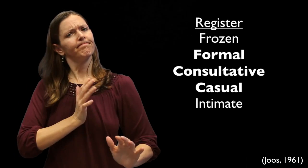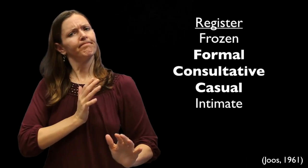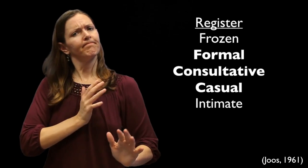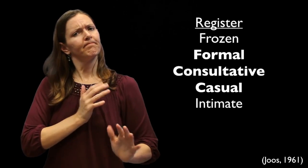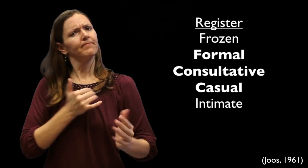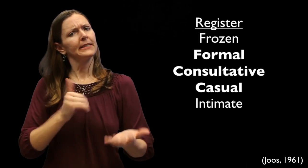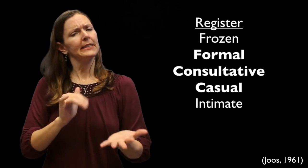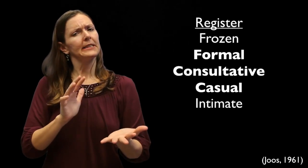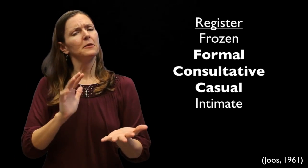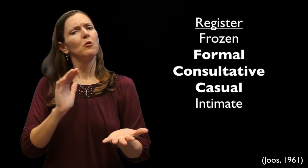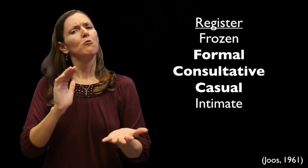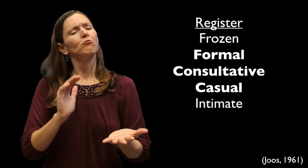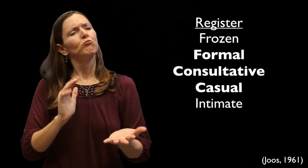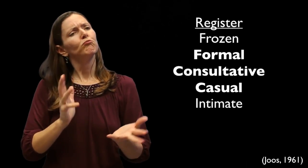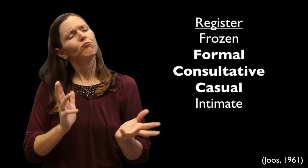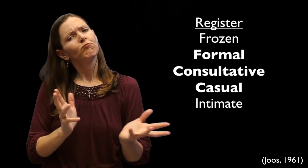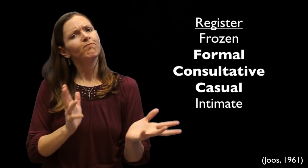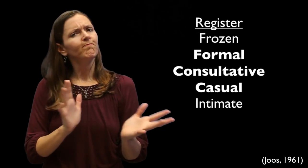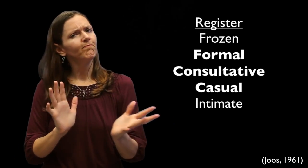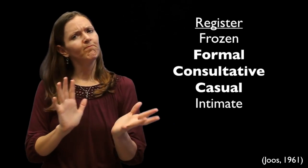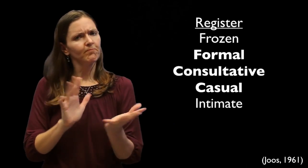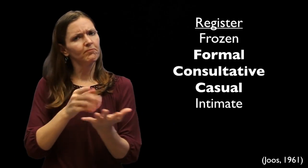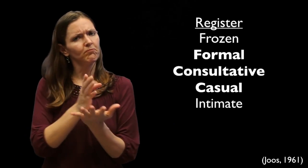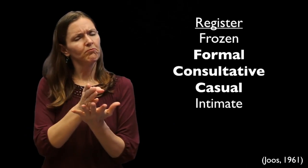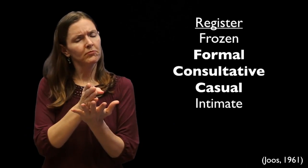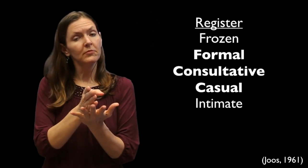this register still requires some kind of formality, but not as much as the "formal" register.